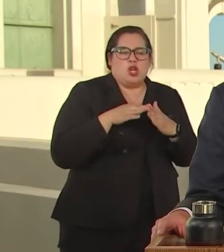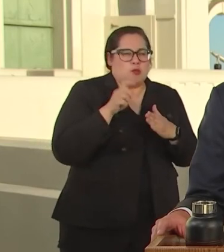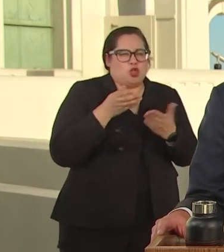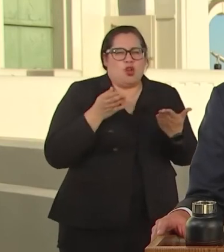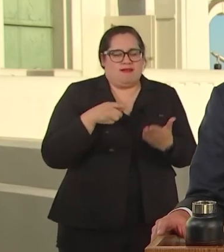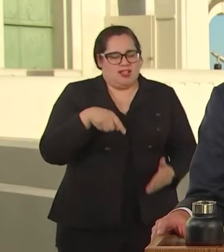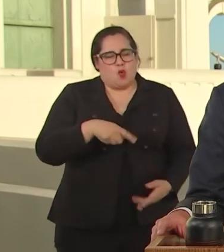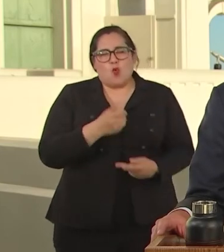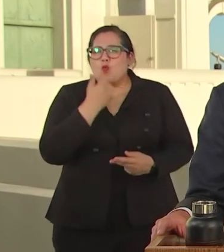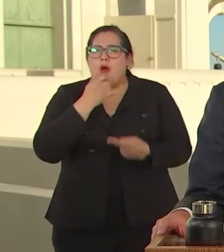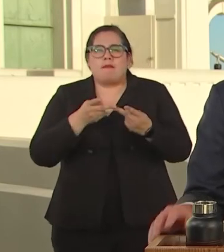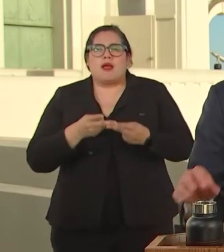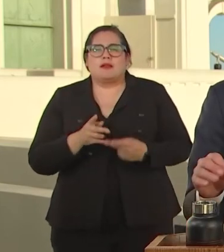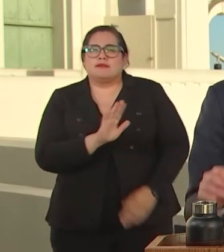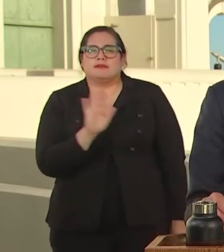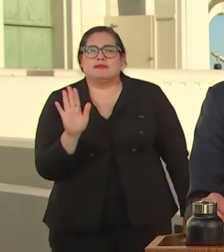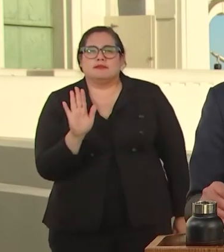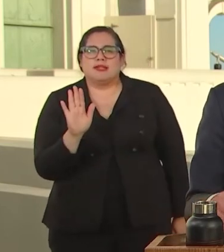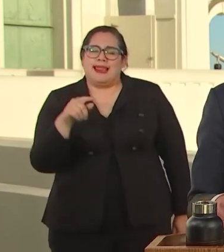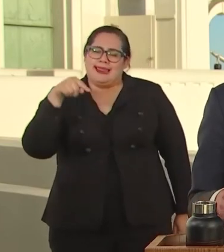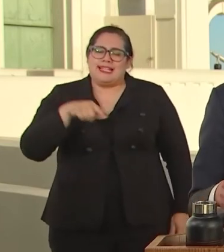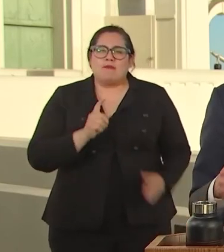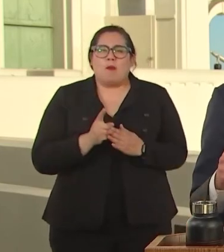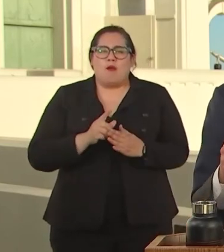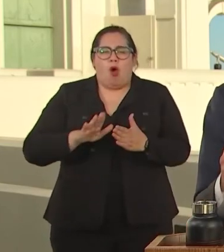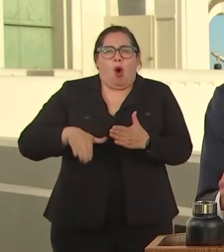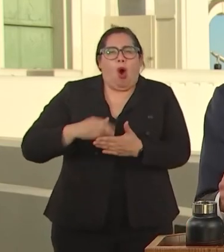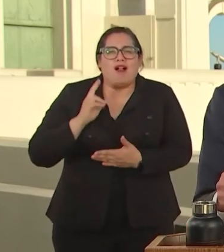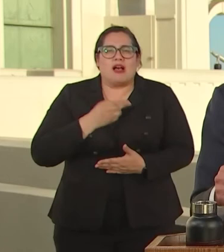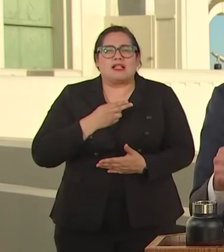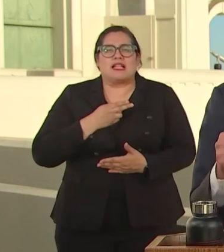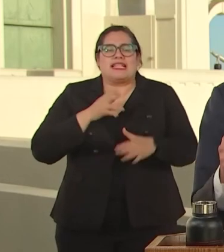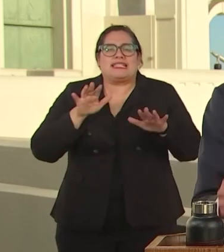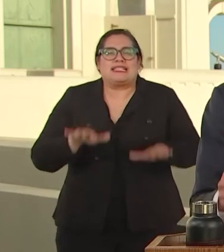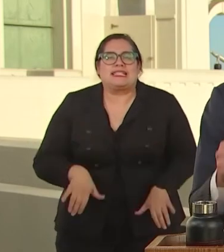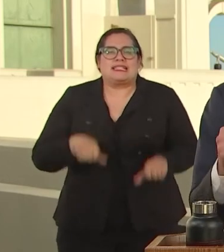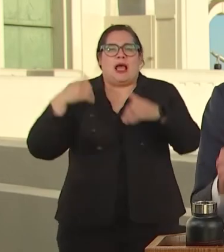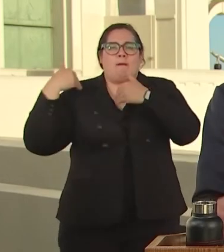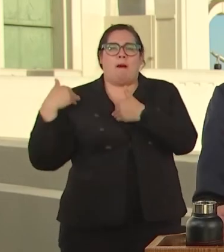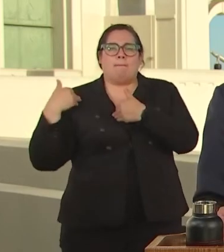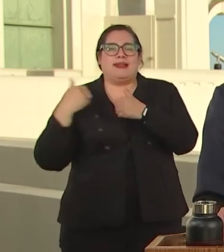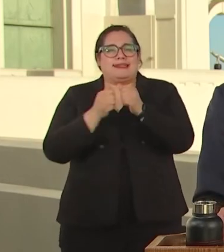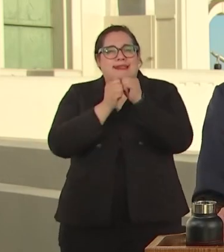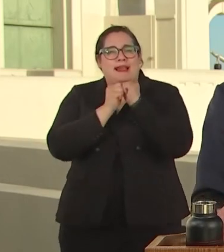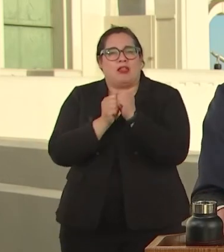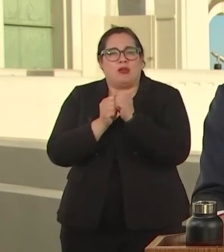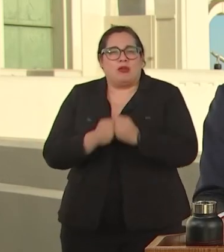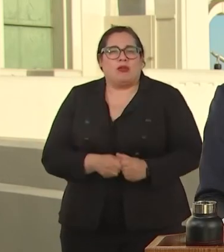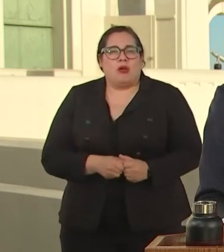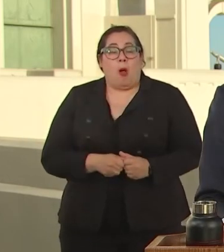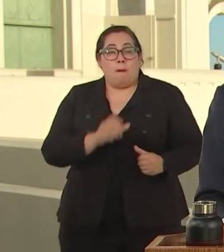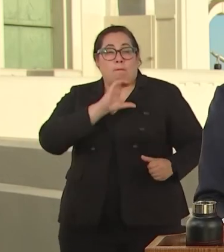TO STEP UP AND STEP UP TOGETHER. POLICE DEPARTMENTS, NEIGHBORHOODS LEADERS, PEACE